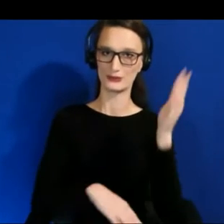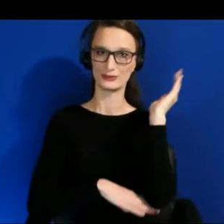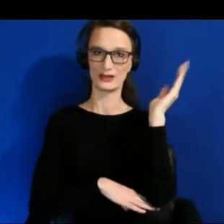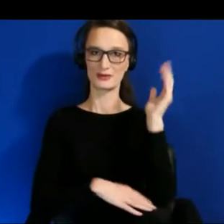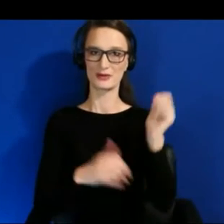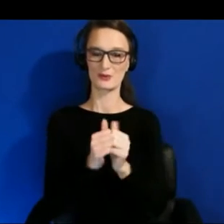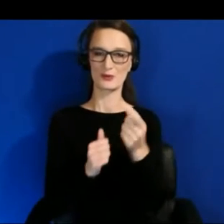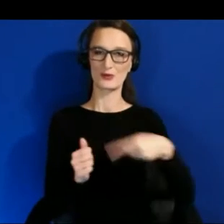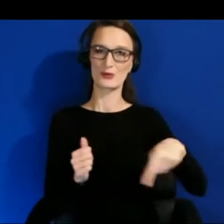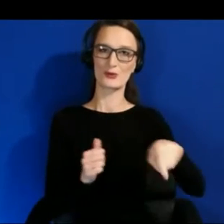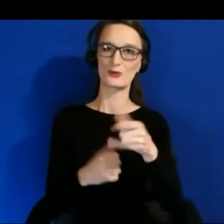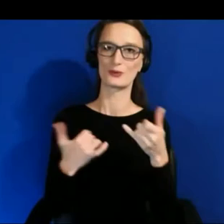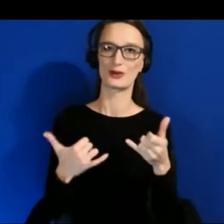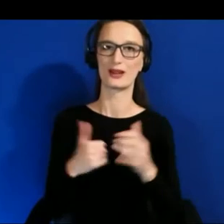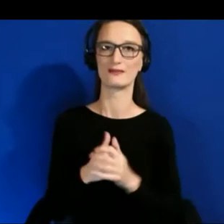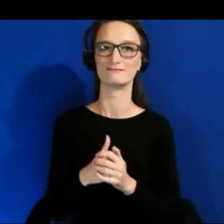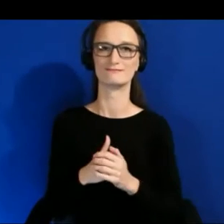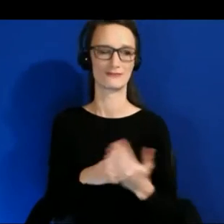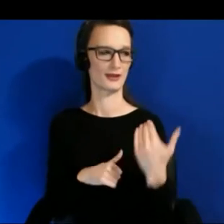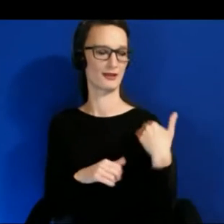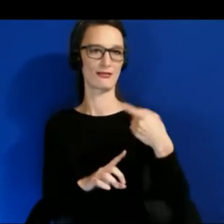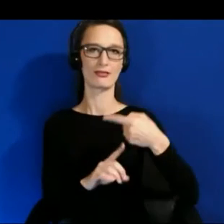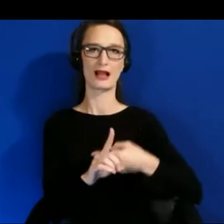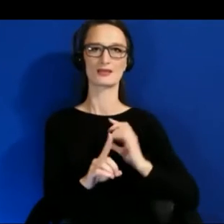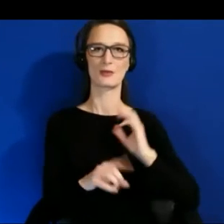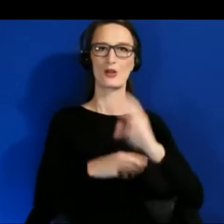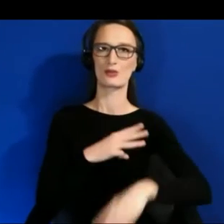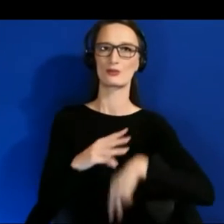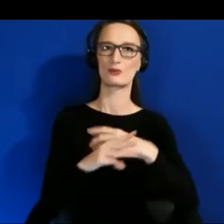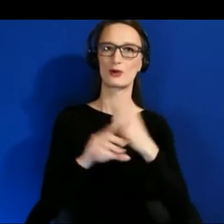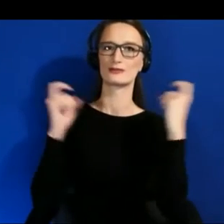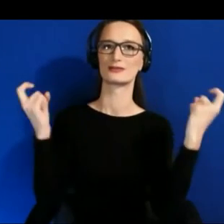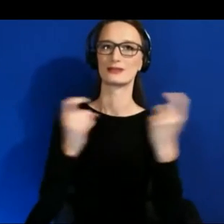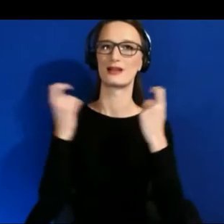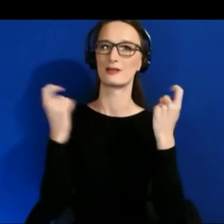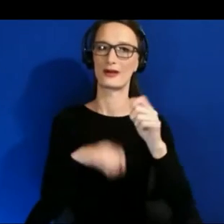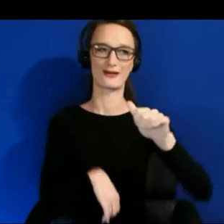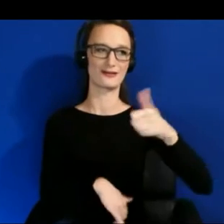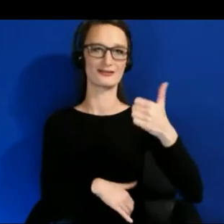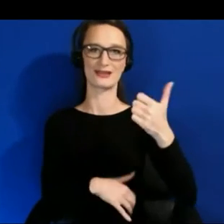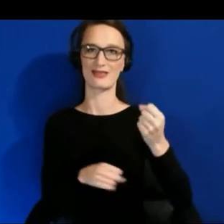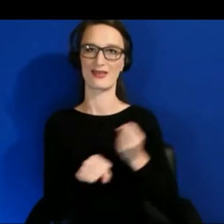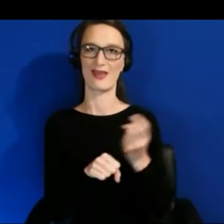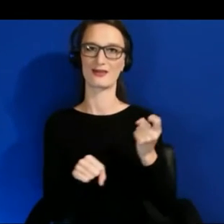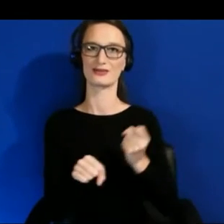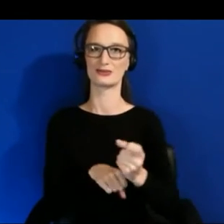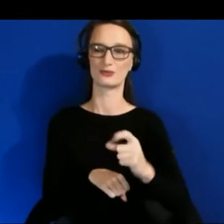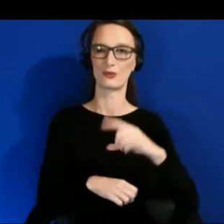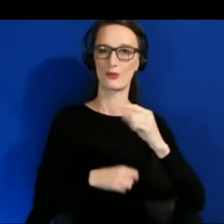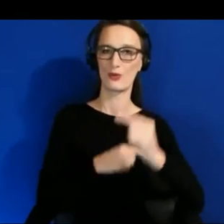Last month the world celebrated the 10th annual Global Accessibility Awareness Day, as you can see from my shirt.